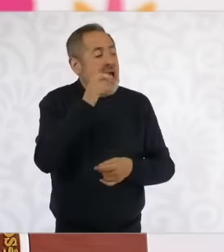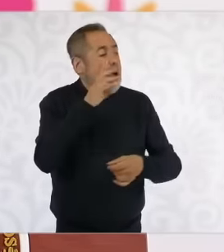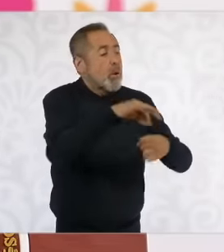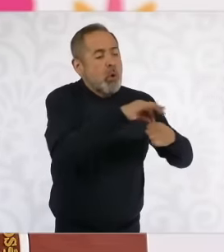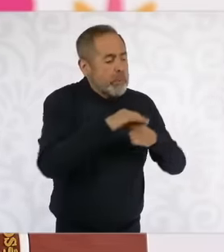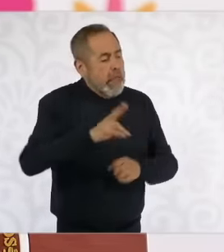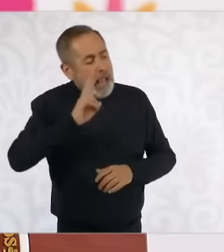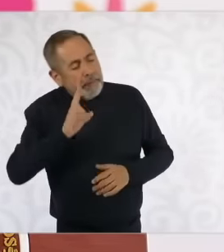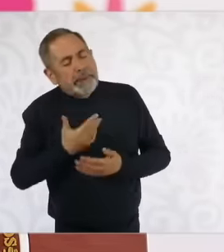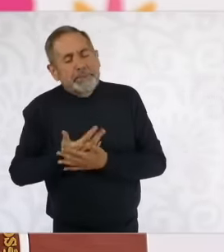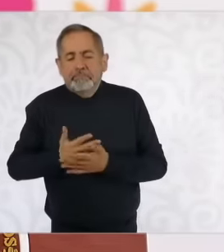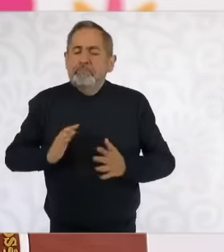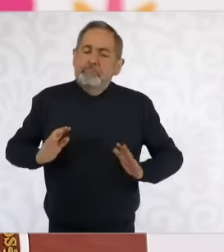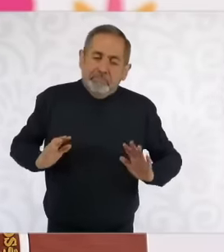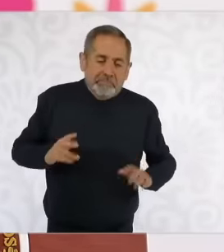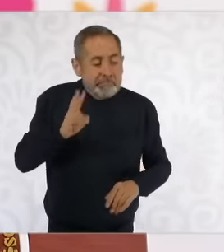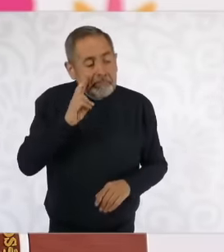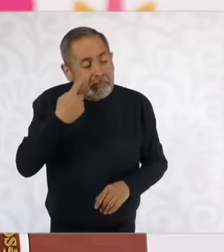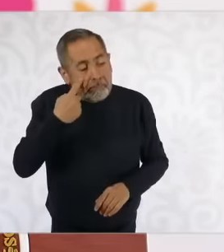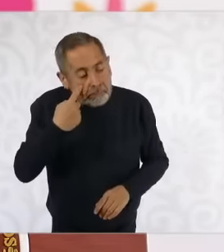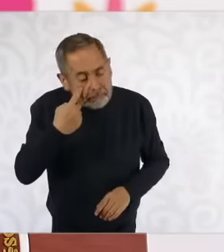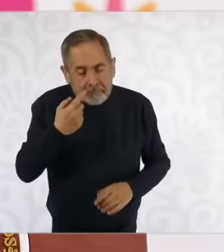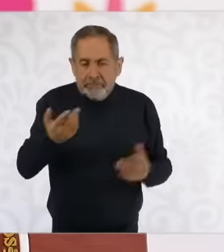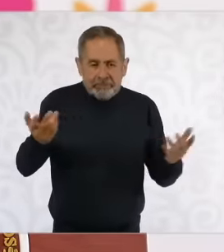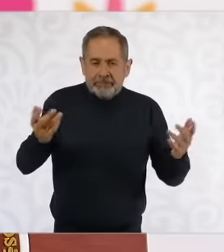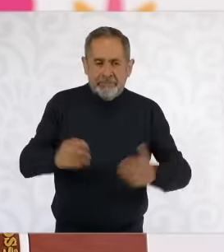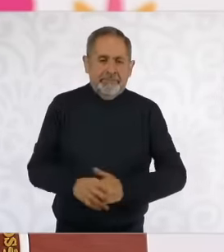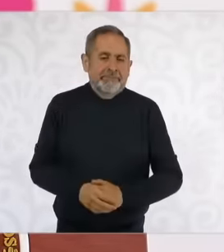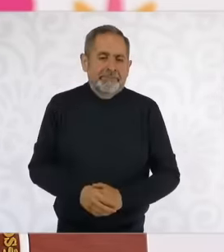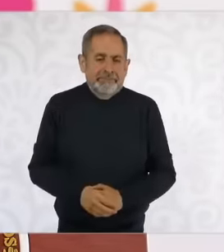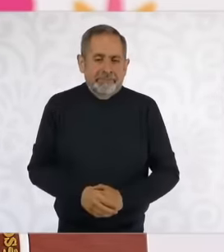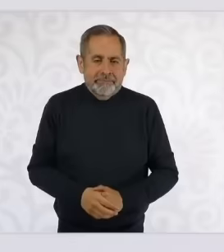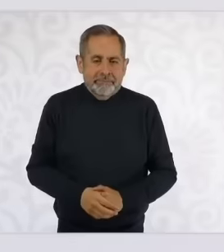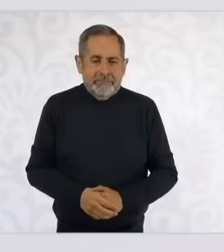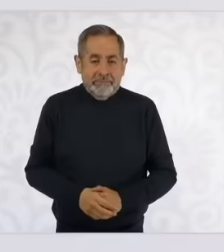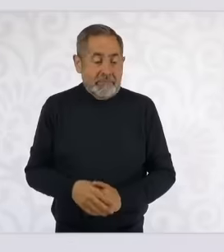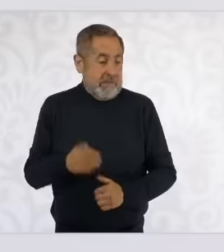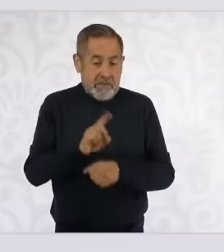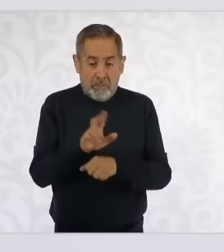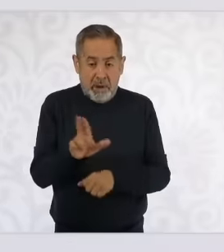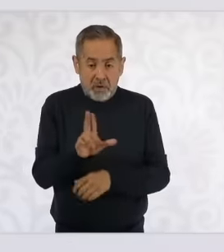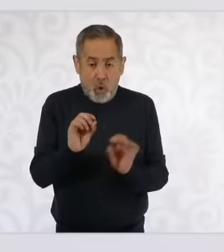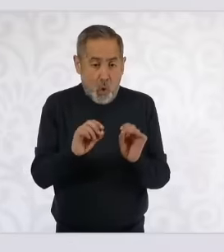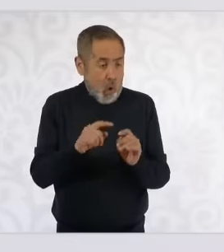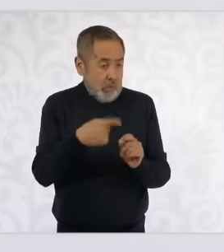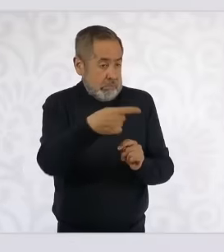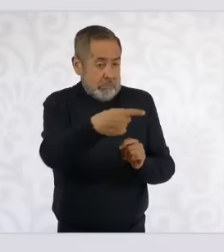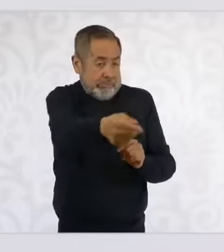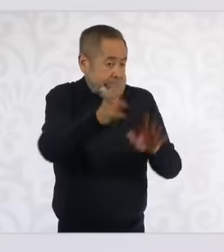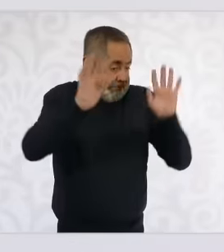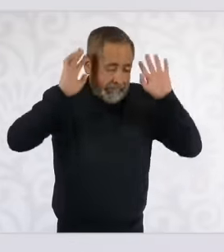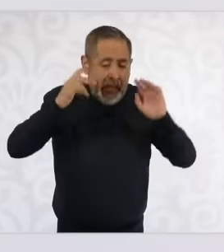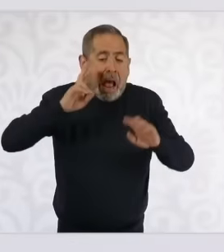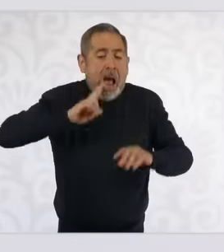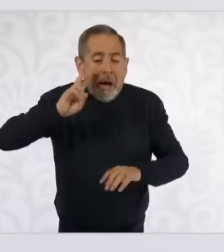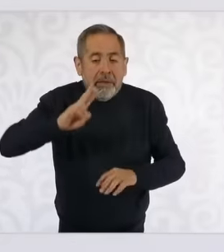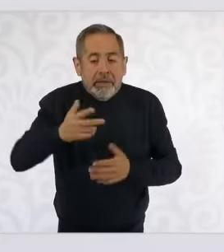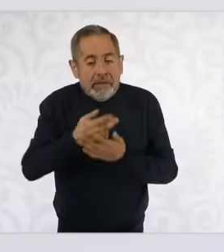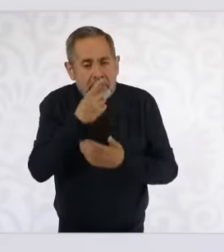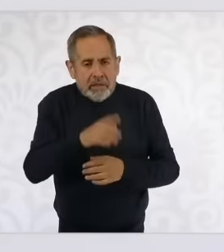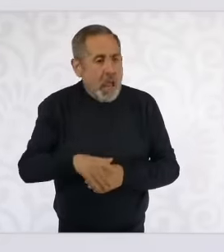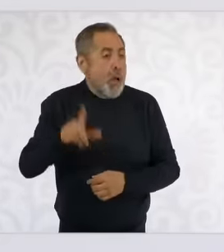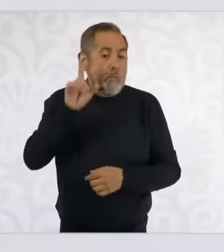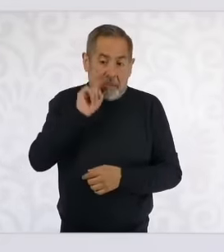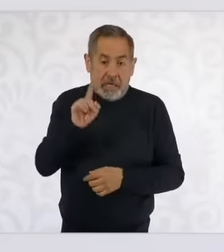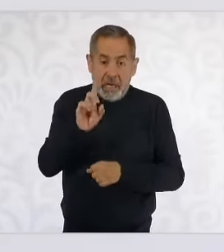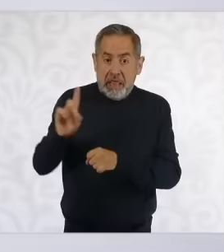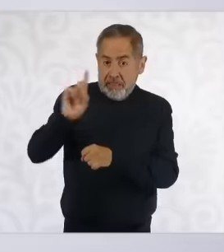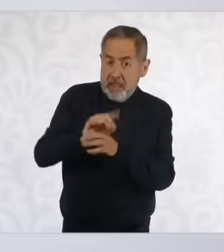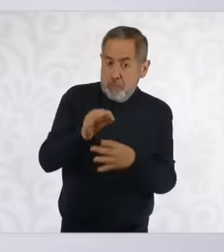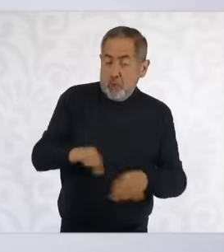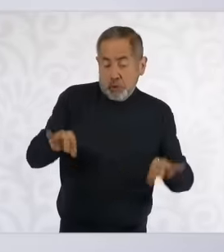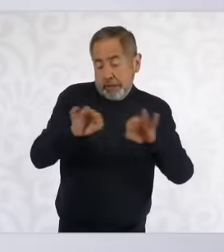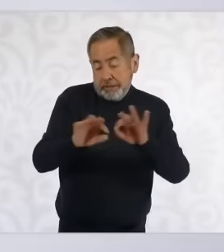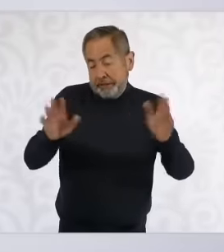this vote this Tuesday or the day they are going to vote tomorrow is an important day both